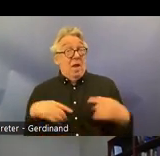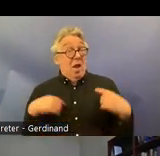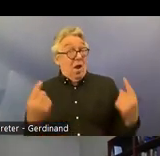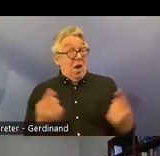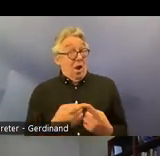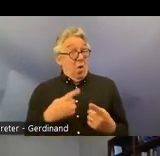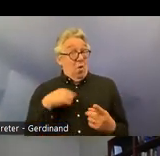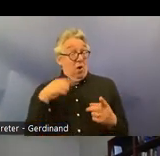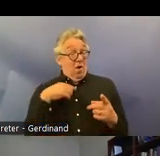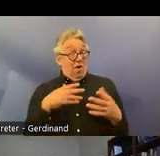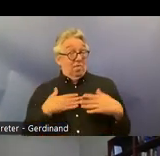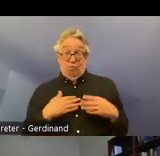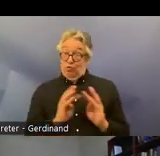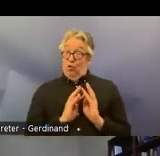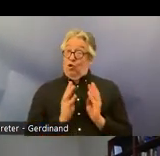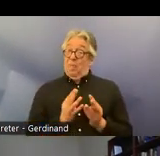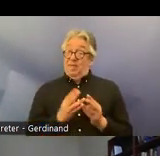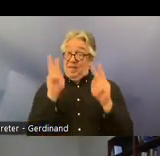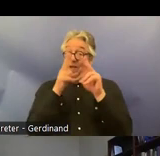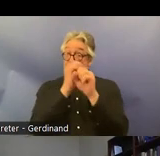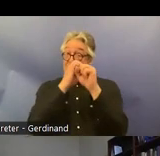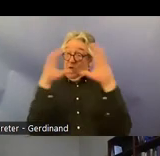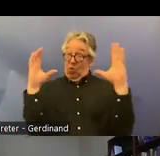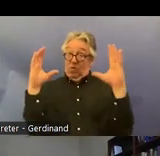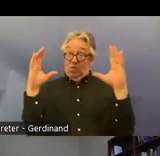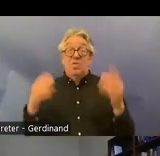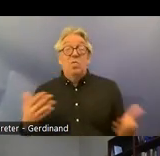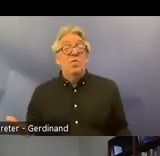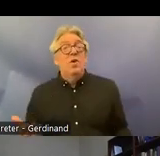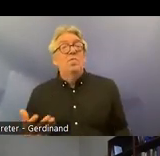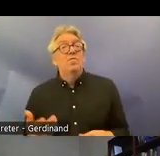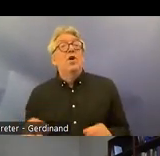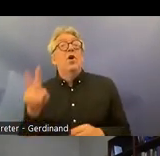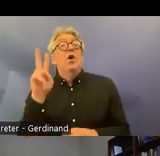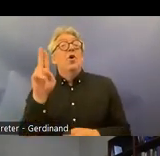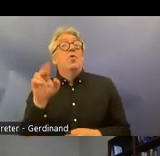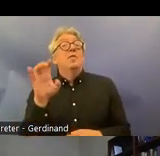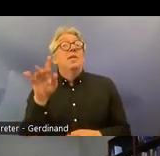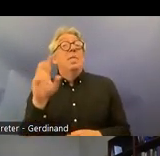committee's view is that um incorporation of the crpd would not